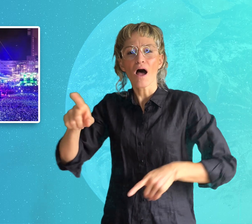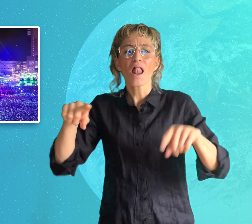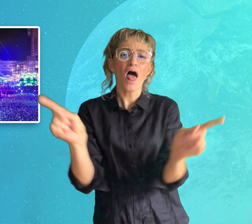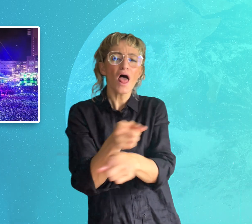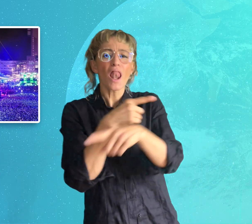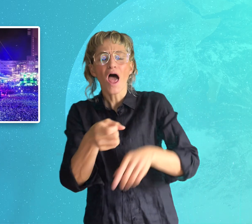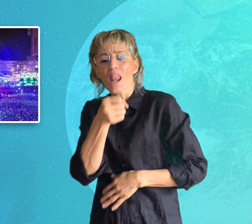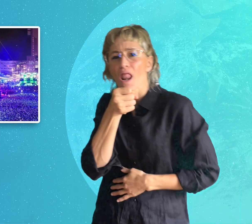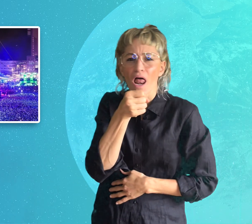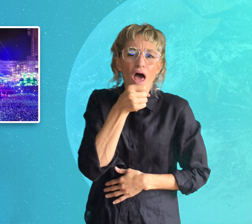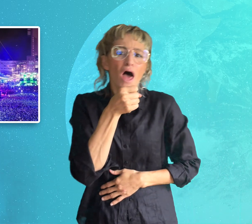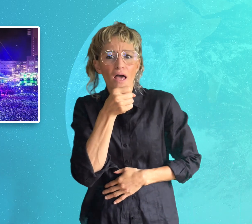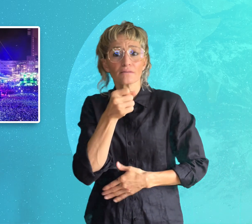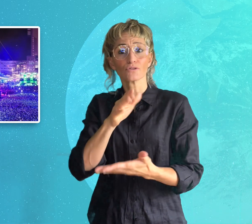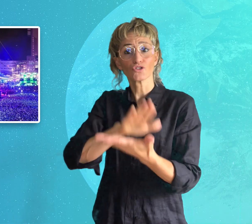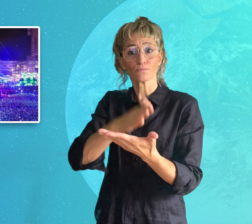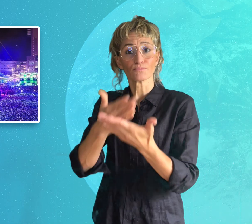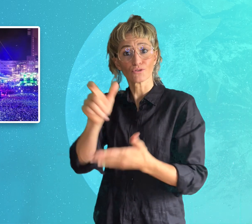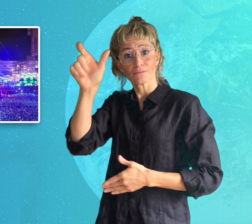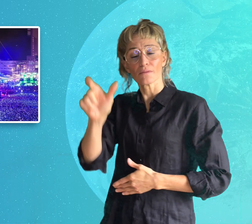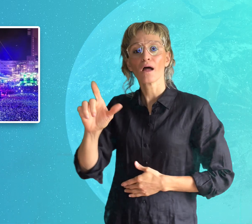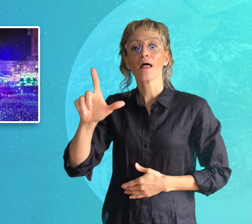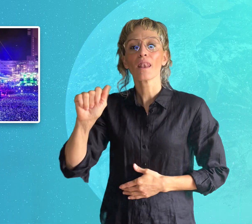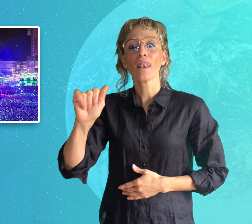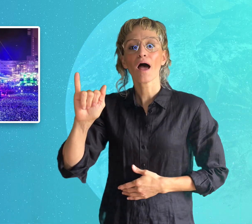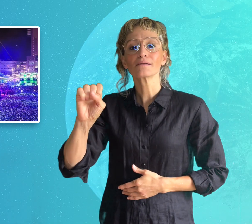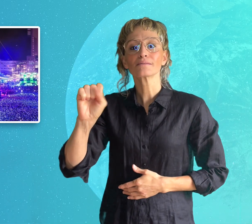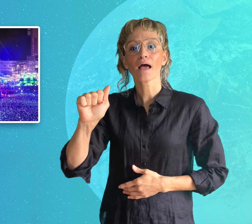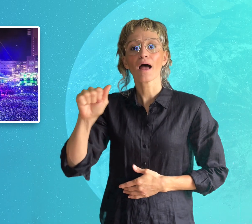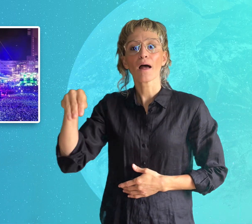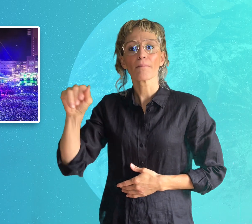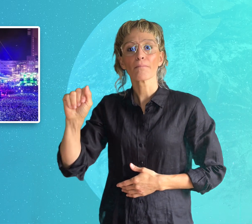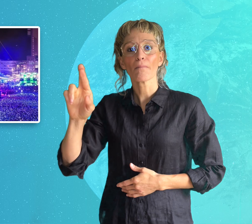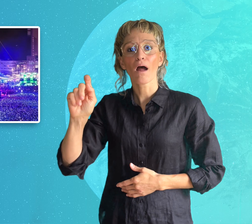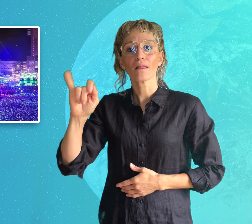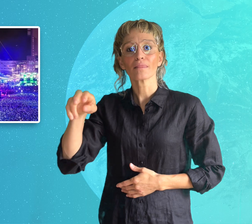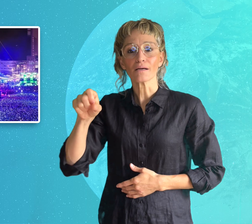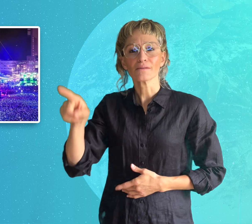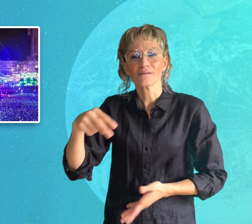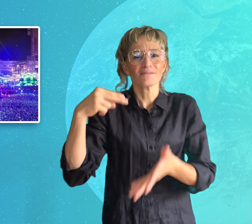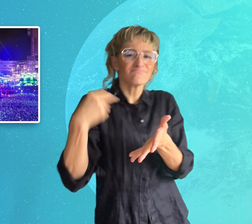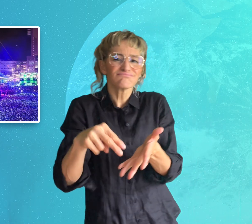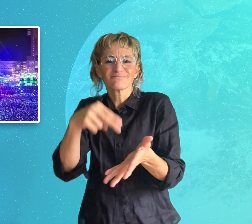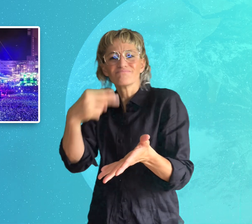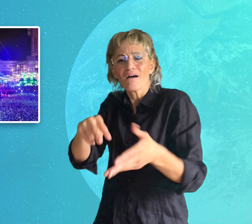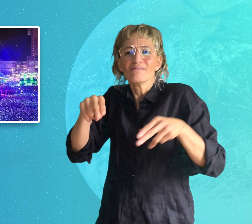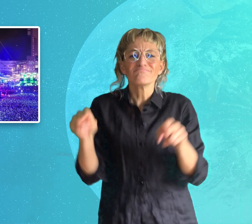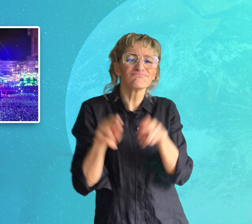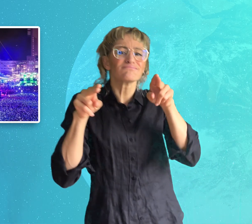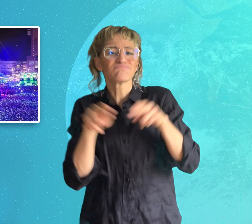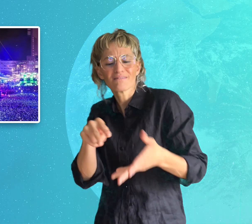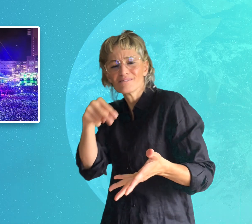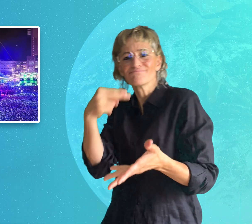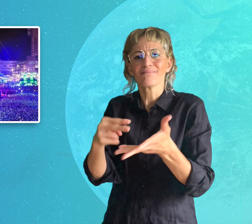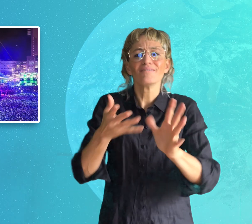Laísa Martins danced and signed the lyrics, making the show